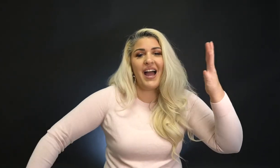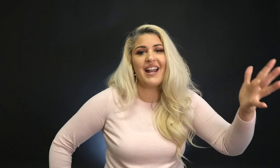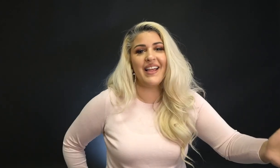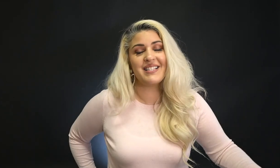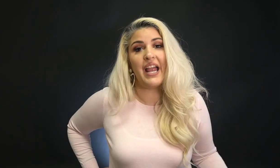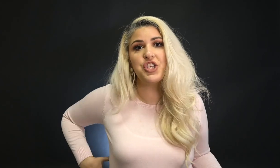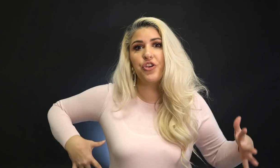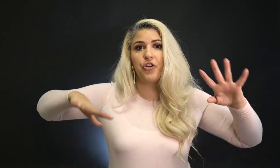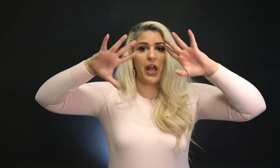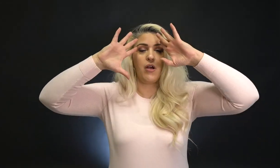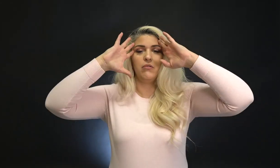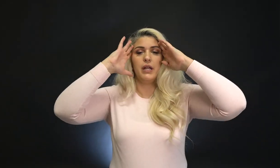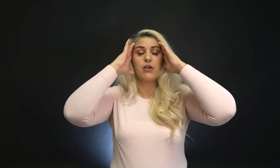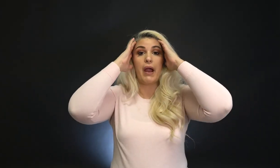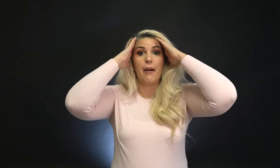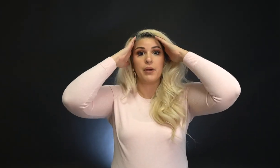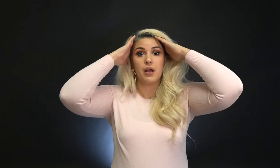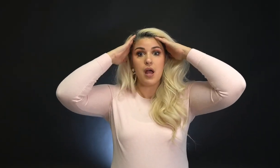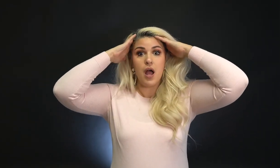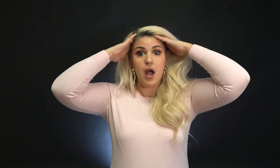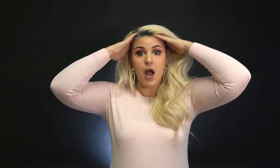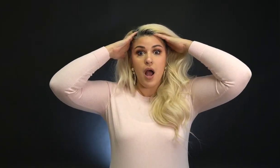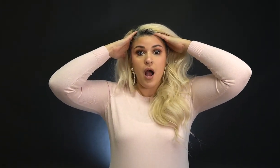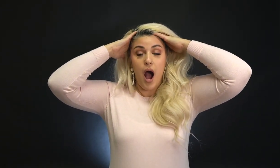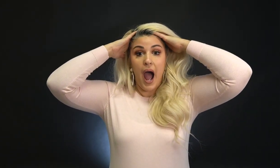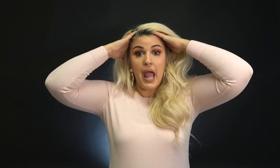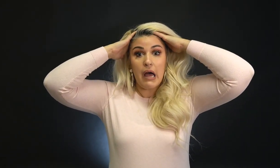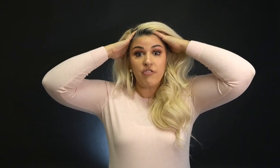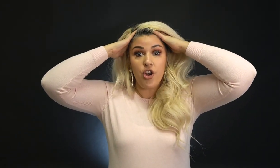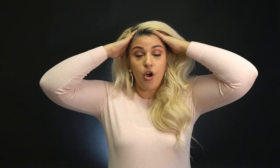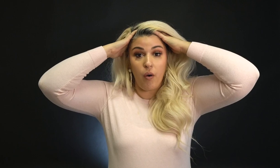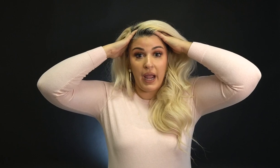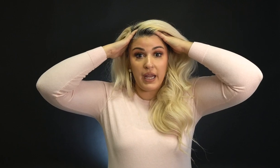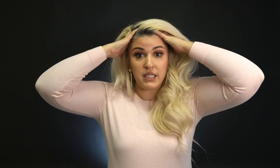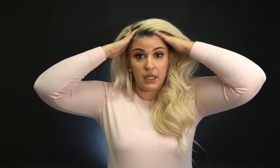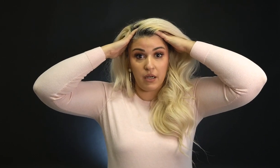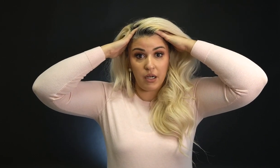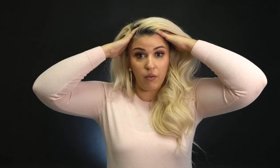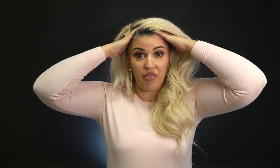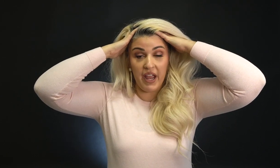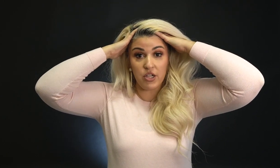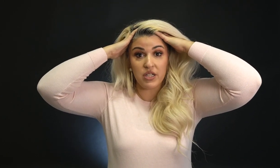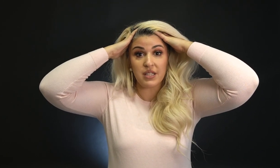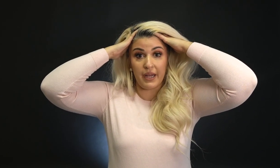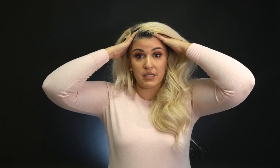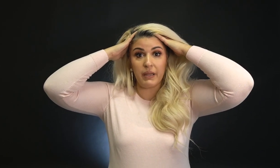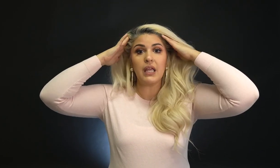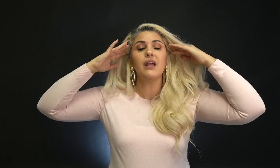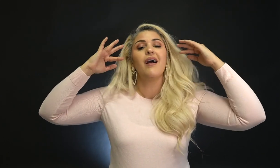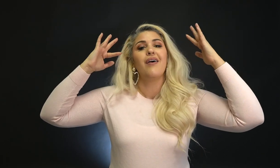And they sign to you, and you're like, "Holy crap. I have no idea what they just signed to me."